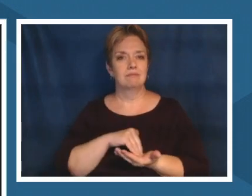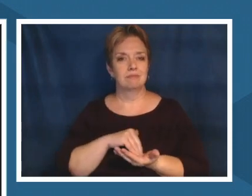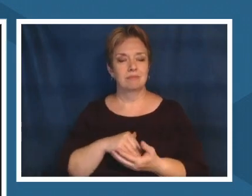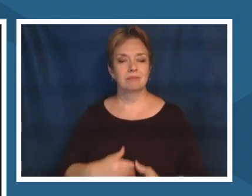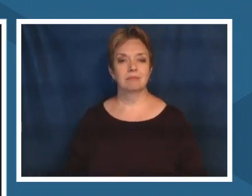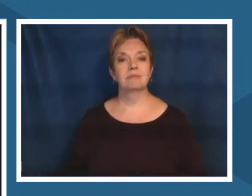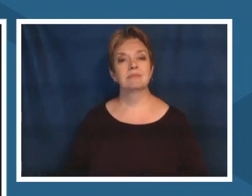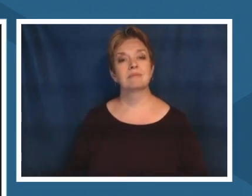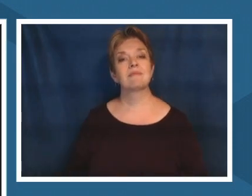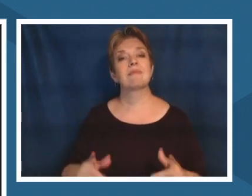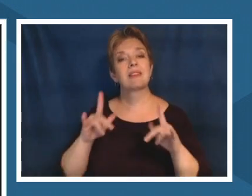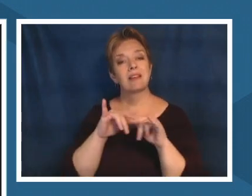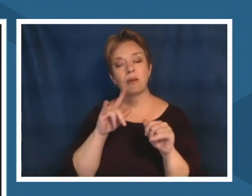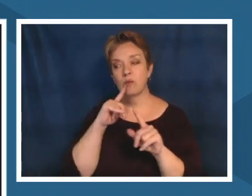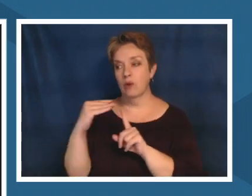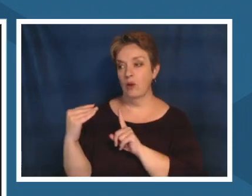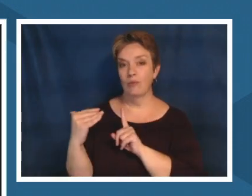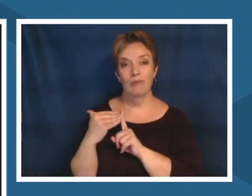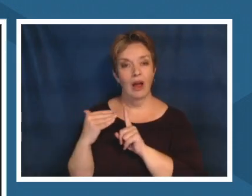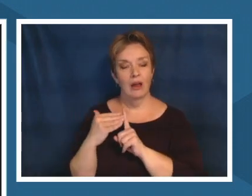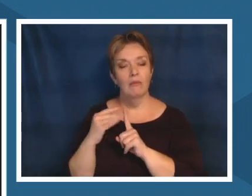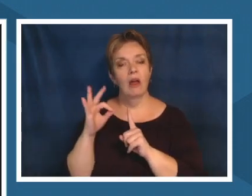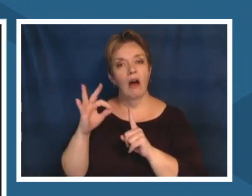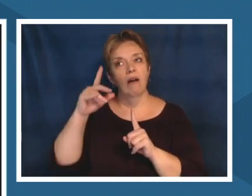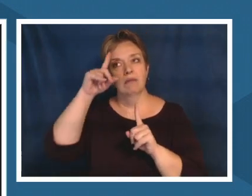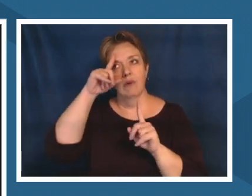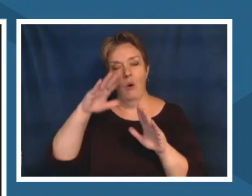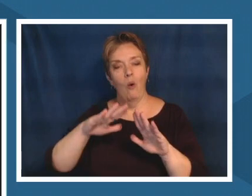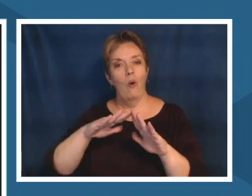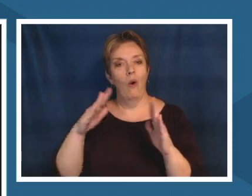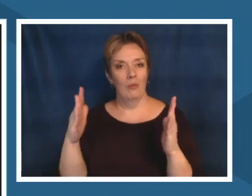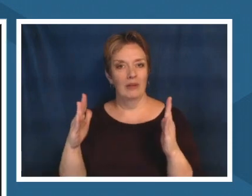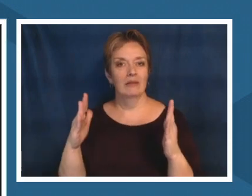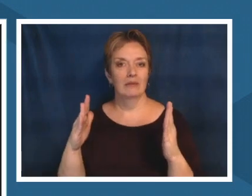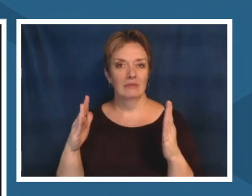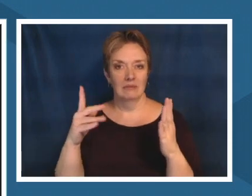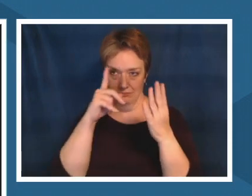open to what the land is telling us